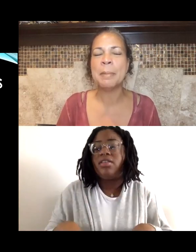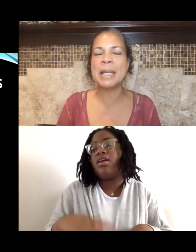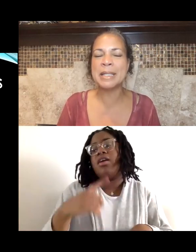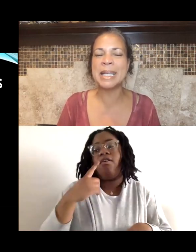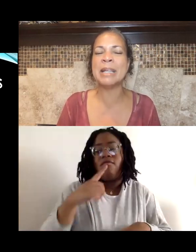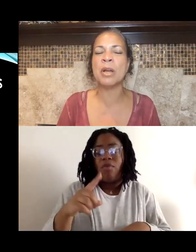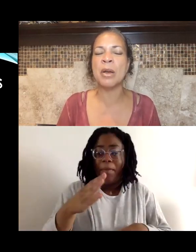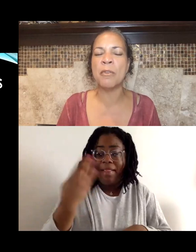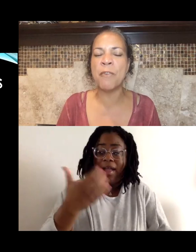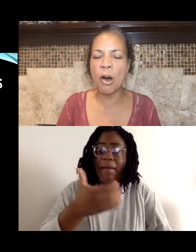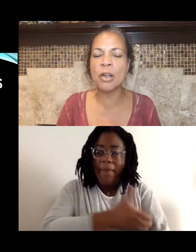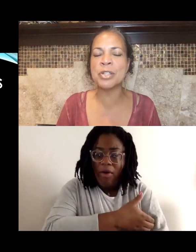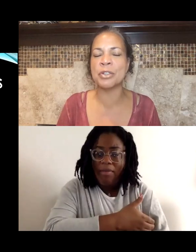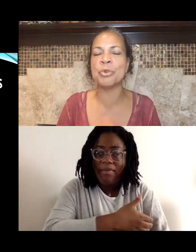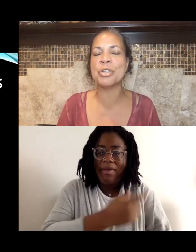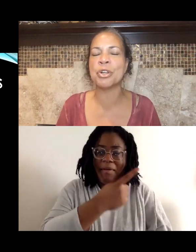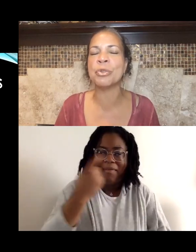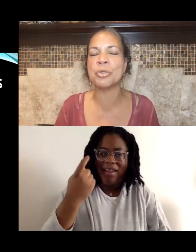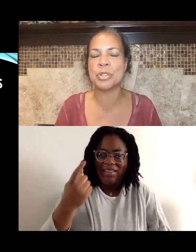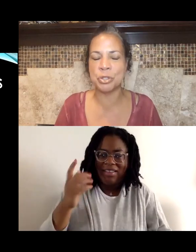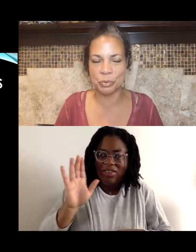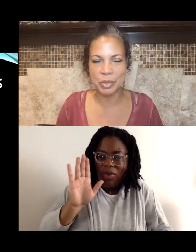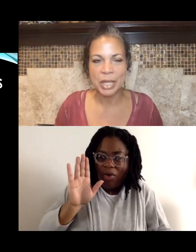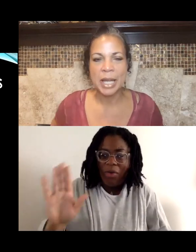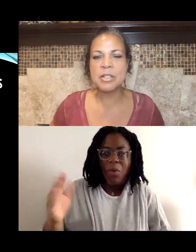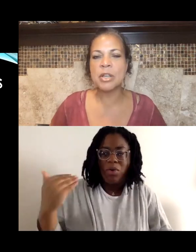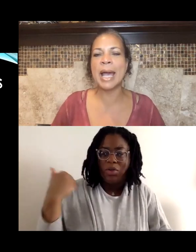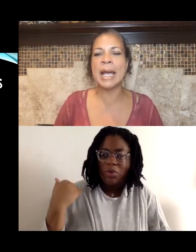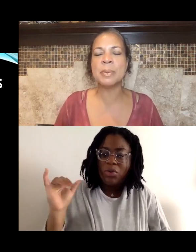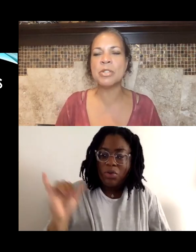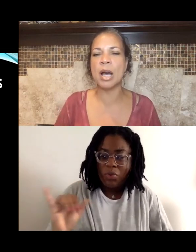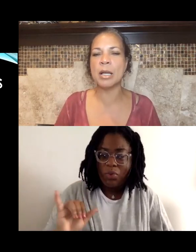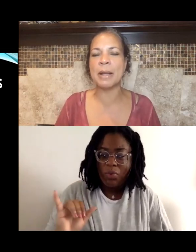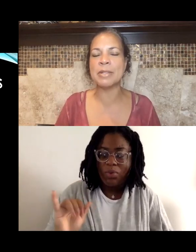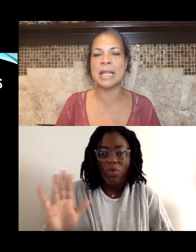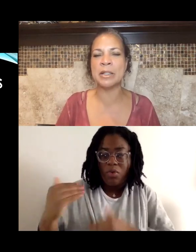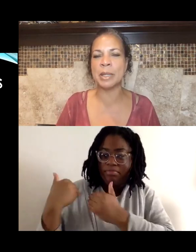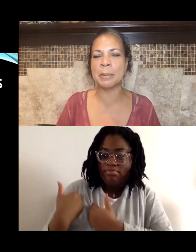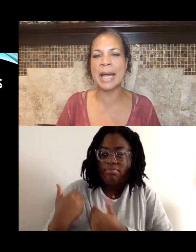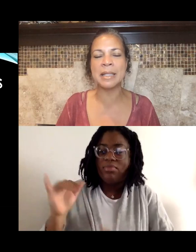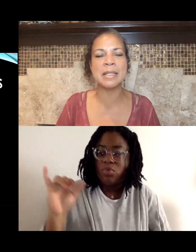because it falls on your shoulders too. And so as we talk about centering blackness,